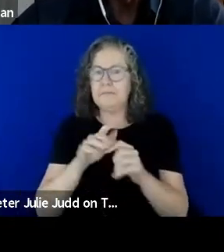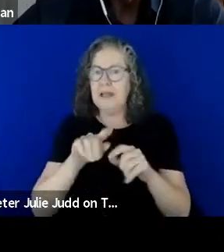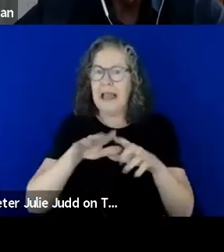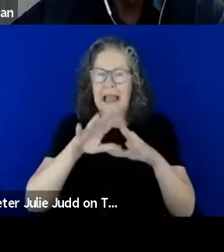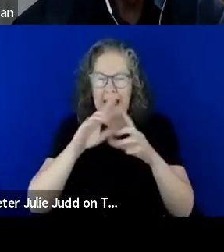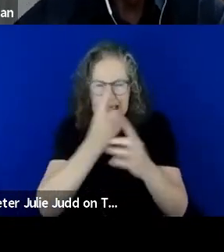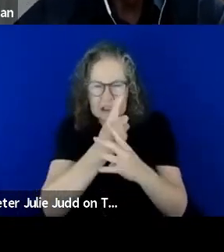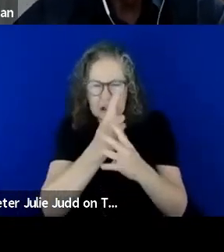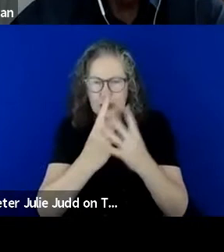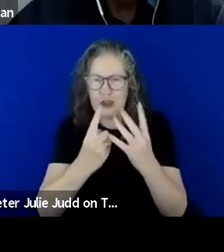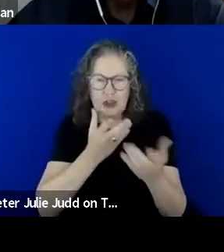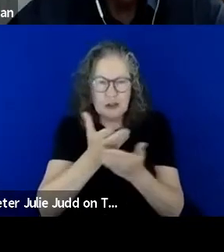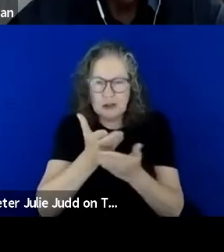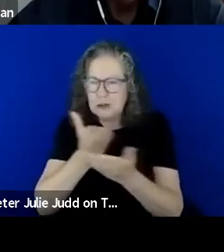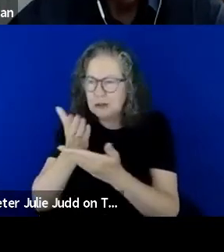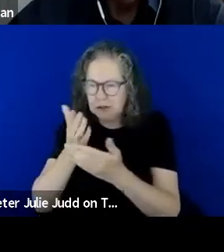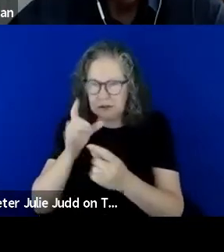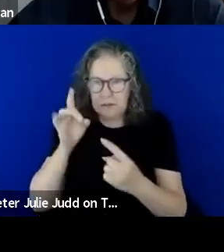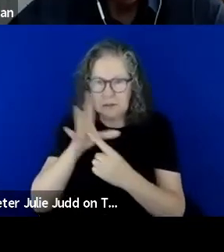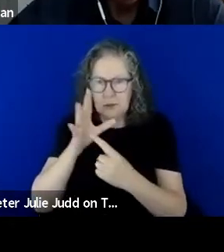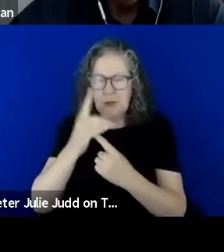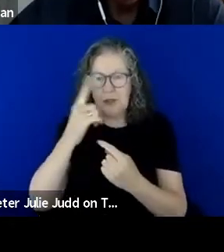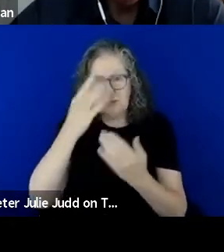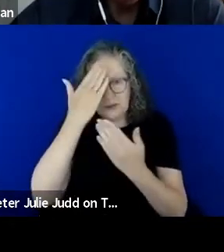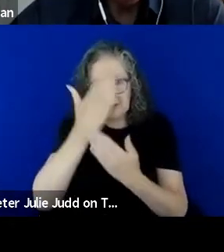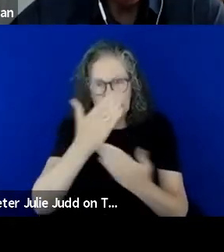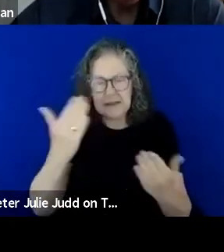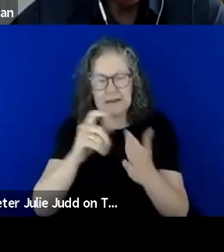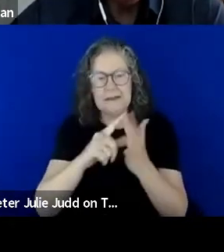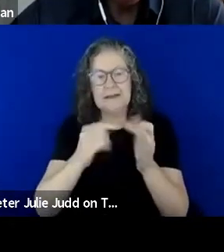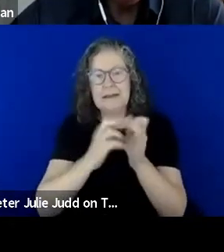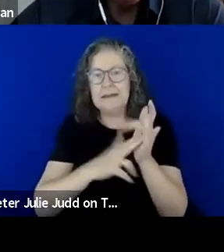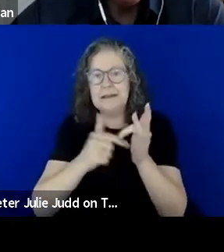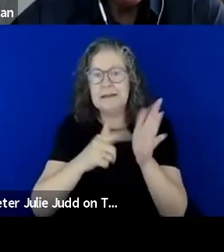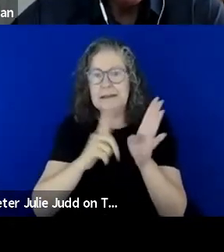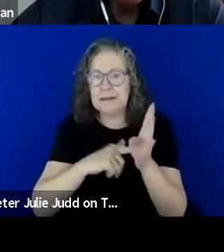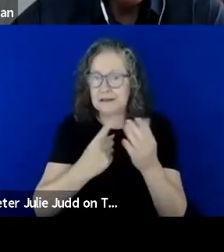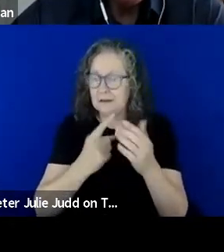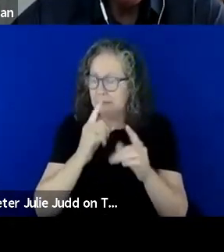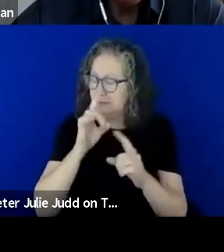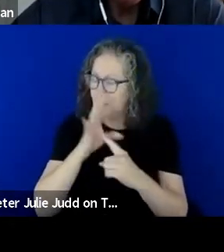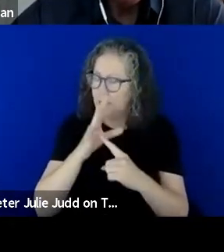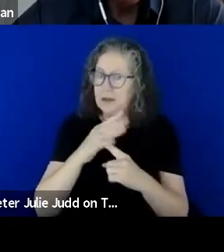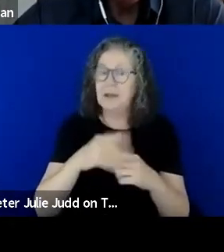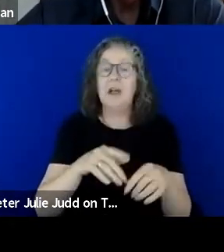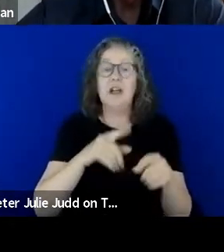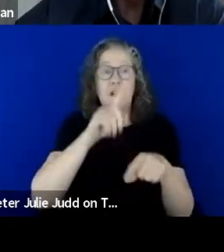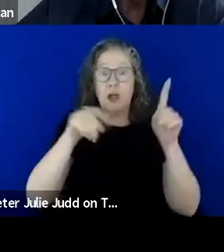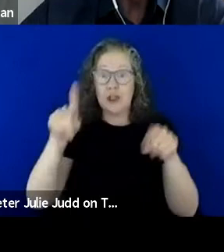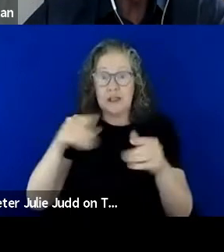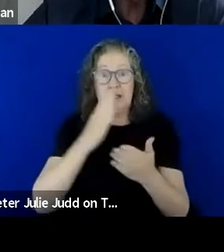respect and dignity is vital. Remember, diversity is a fact, inclusion is a choice. Please consider